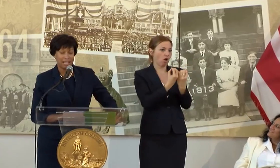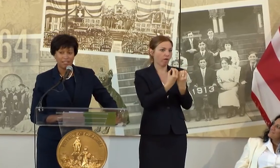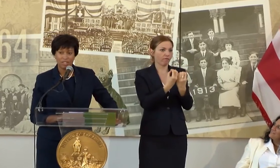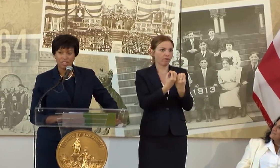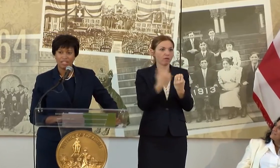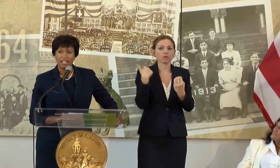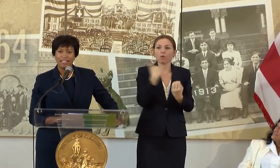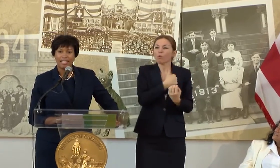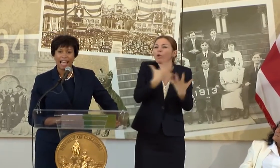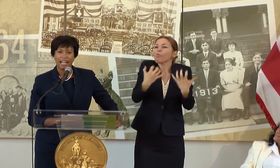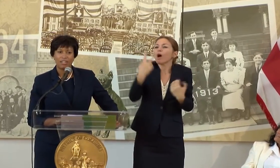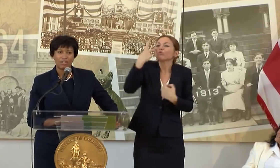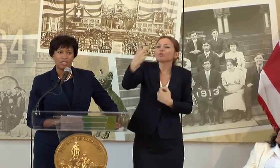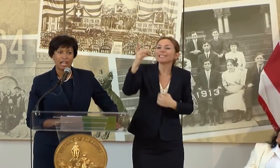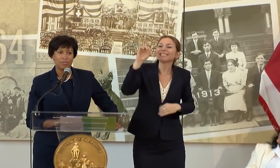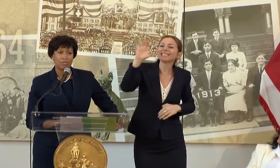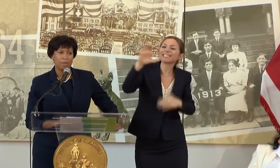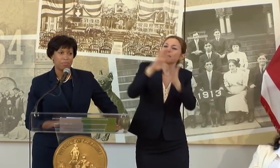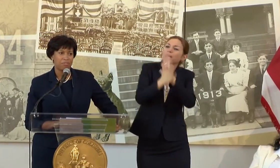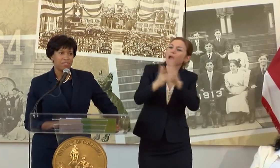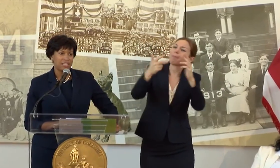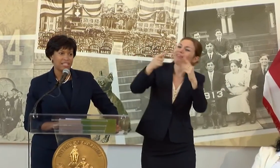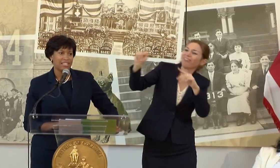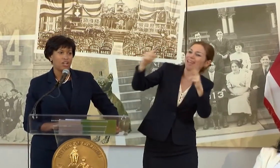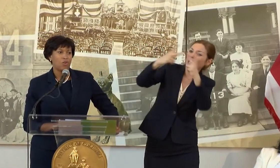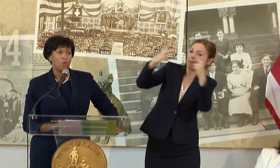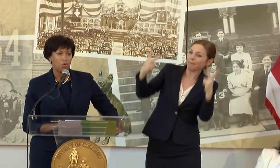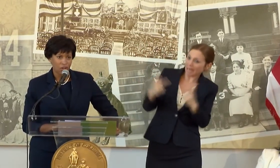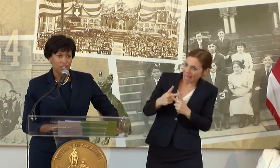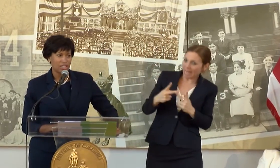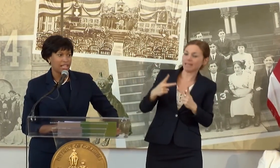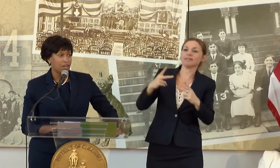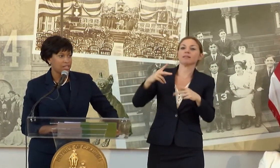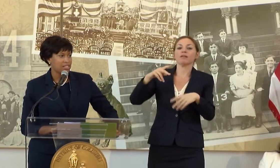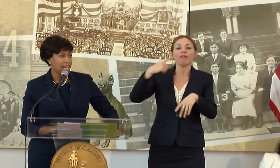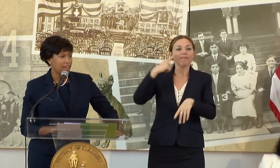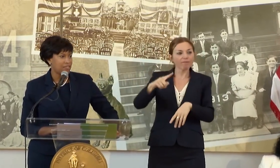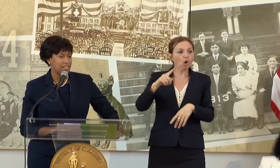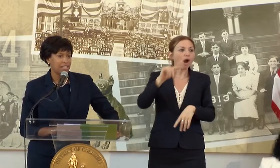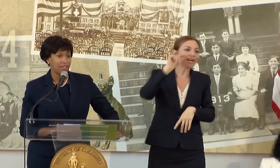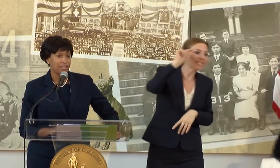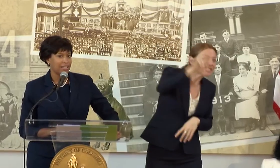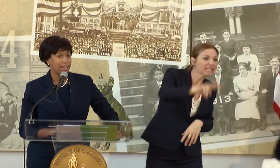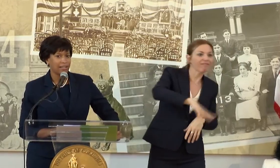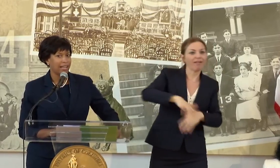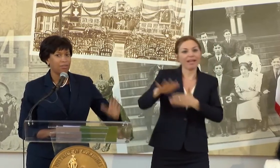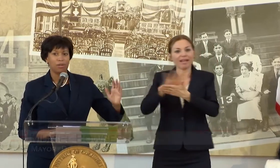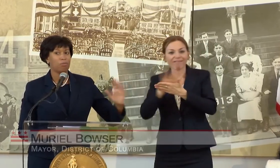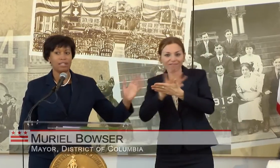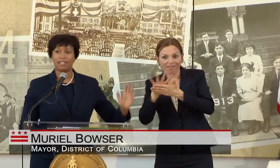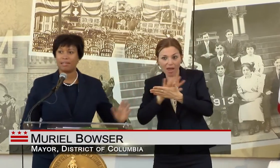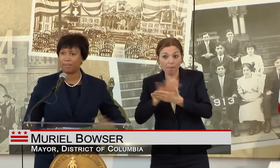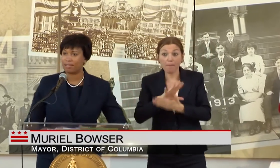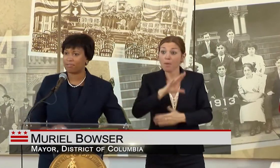TELEVISION THAN AT-LARGE COUNCILMEMBER VINCENT ORANGE, AND I KNOW HIS STAFF IS HERE AND I DON'T KNOW WHAT IS KEEPING HIM